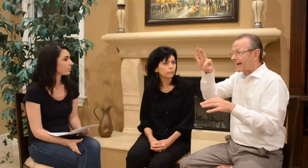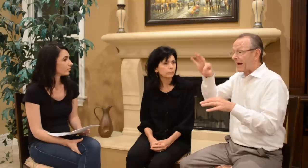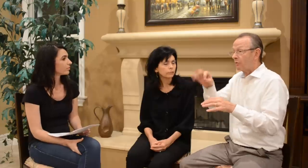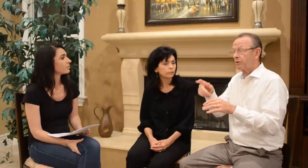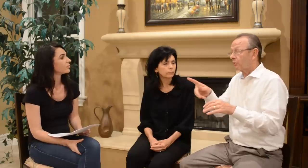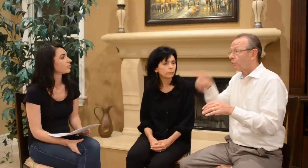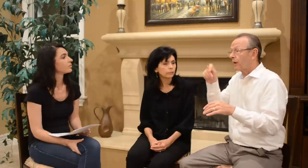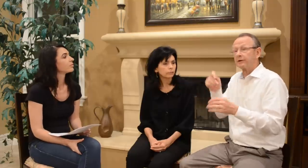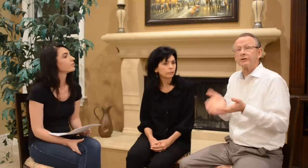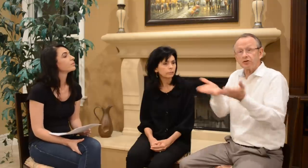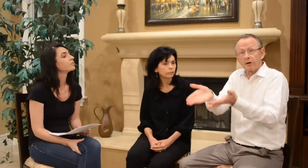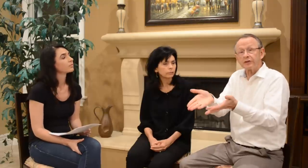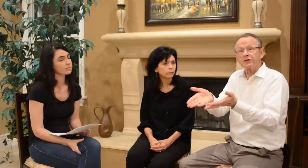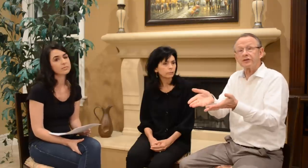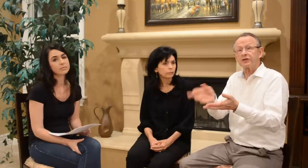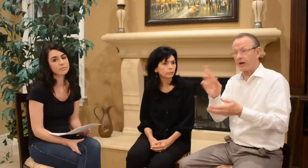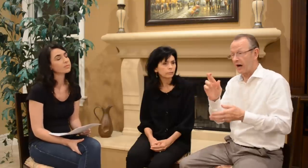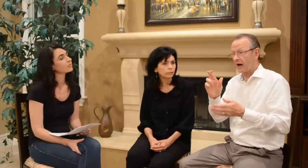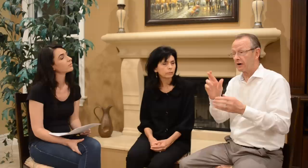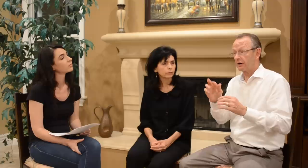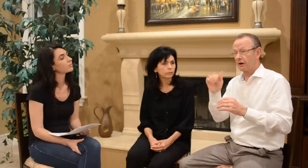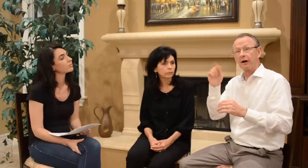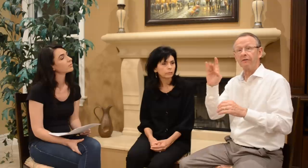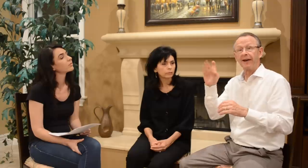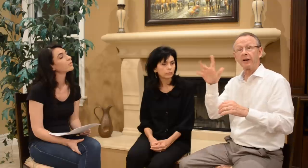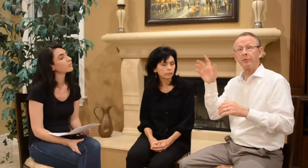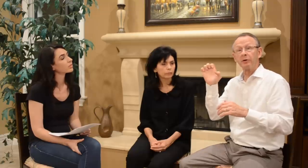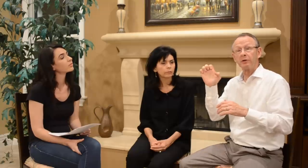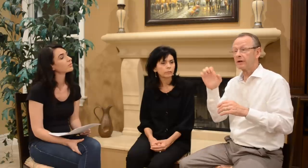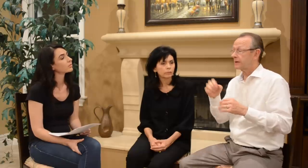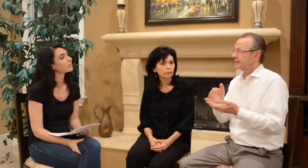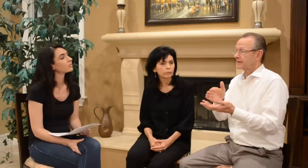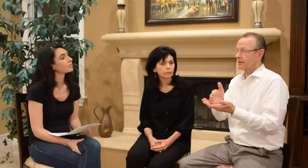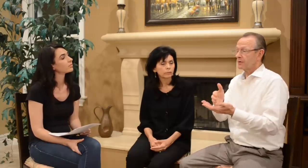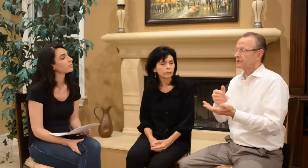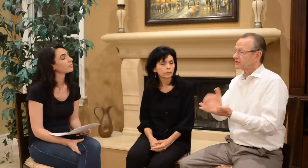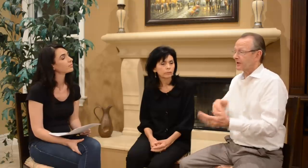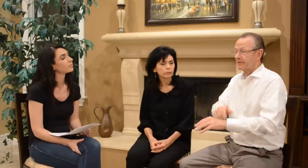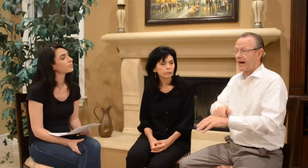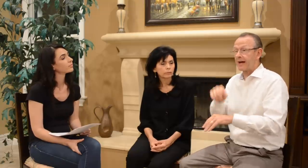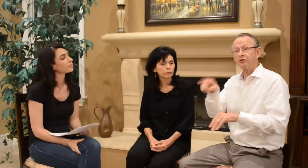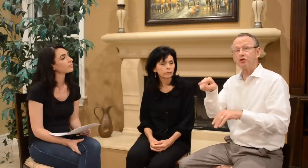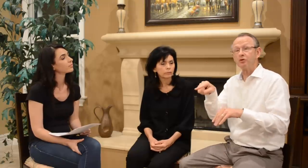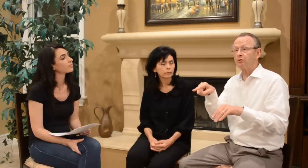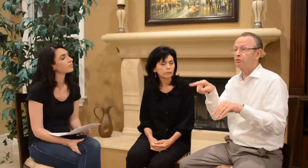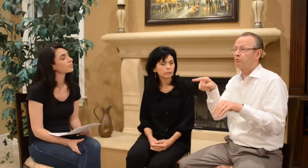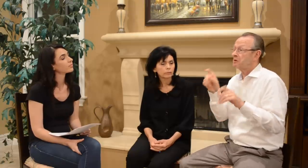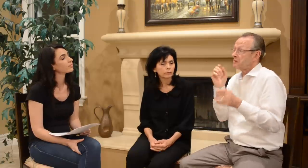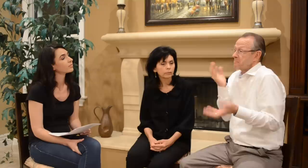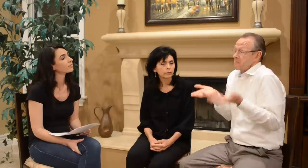find out what services are available